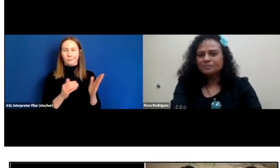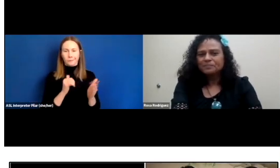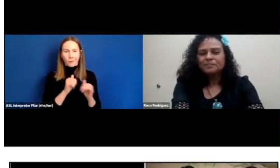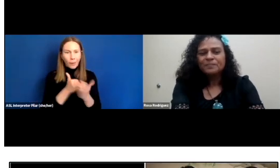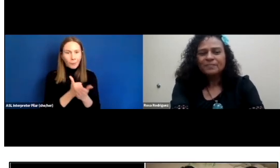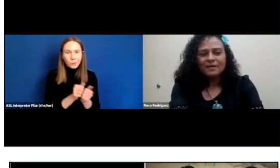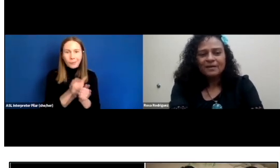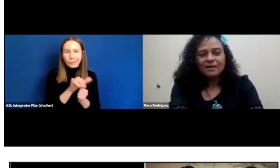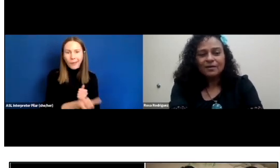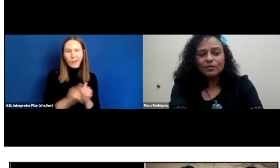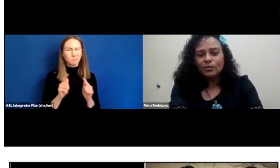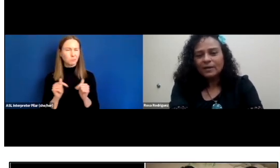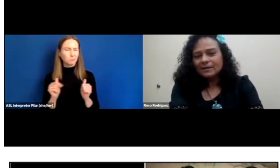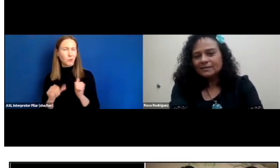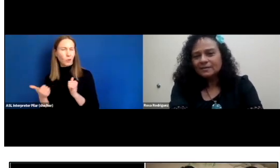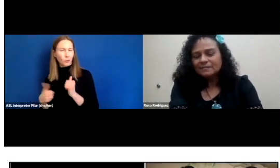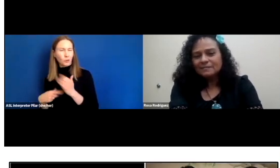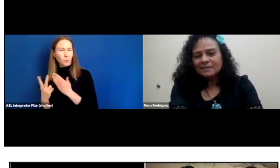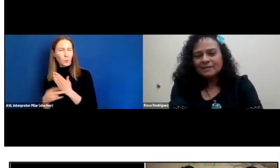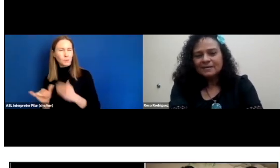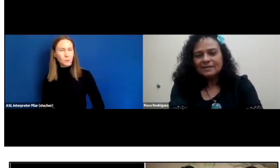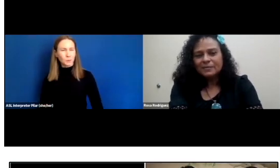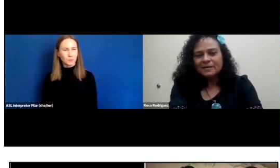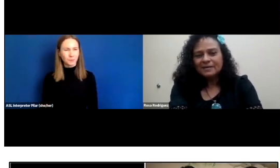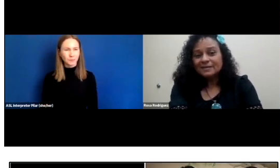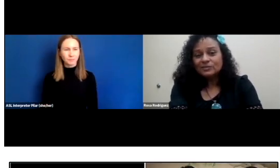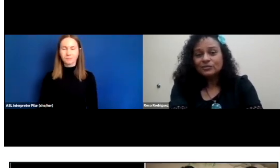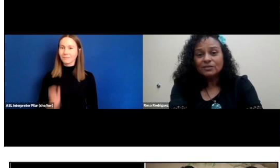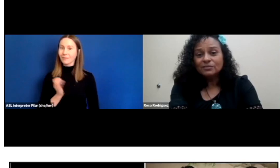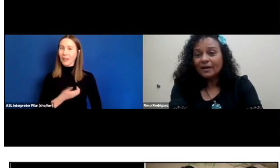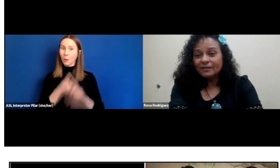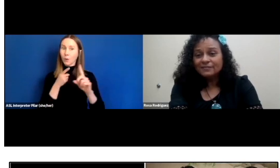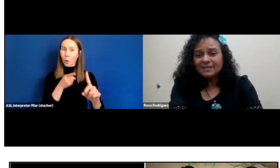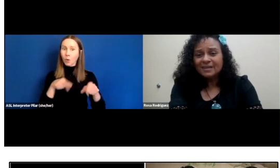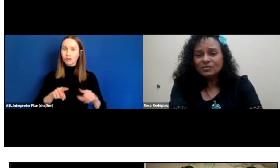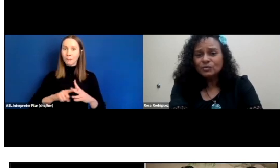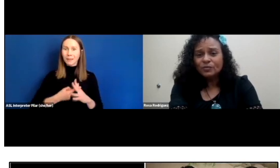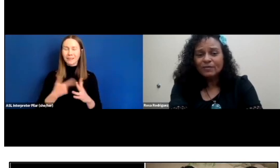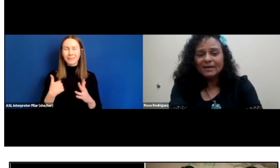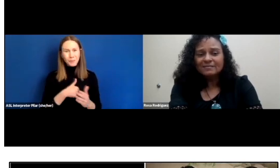Our goal, like I said in the beginning is to change lives and to provide,